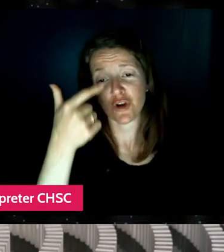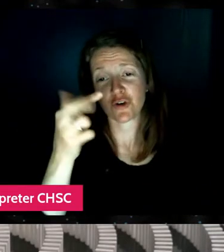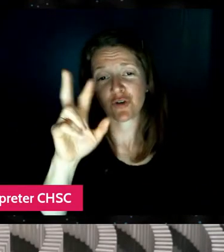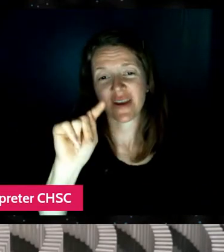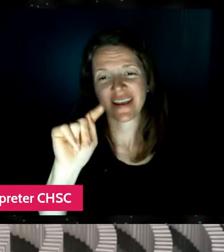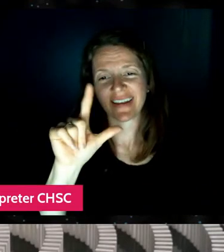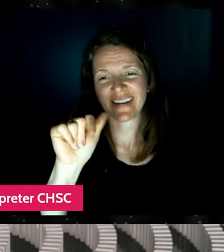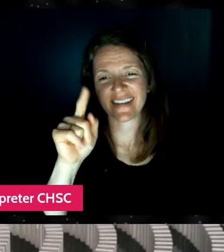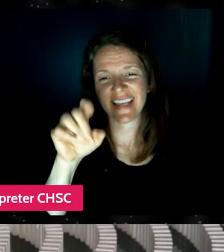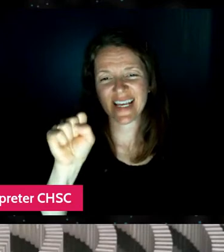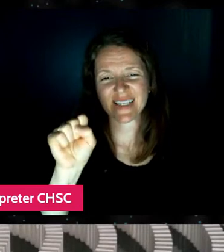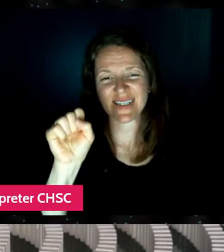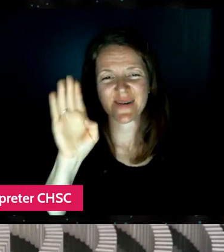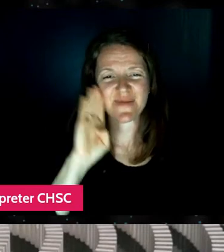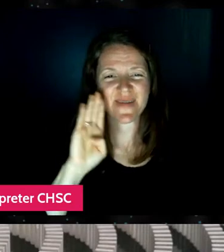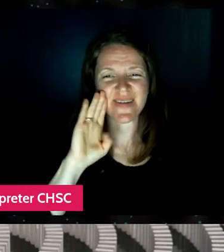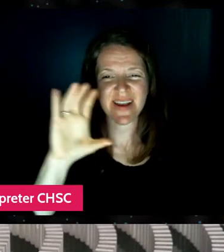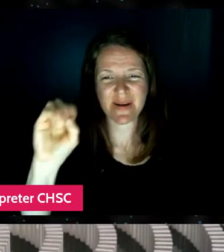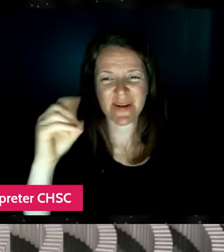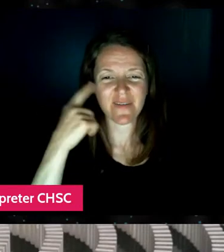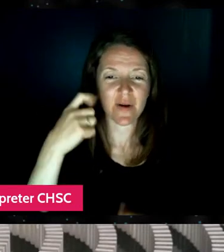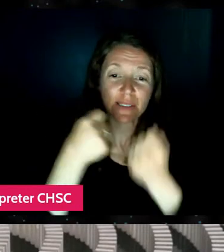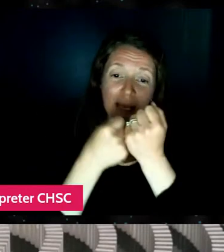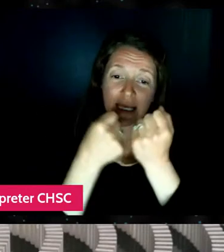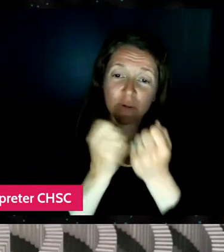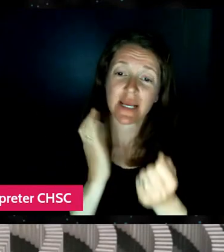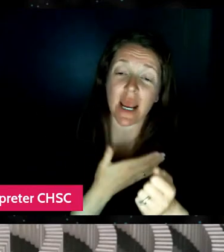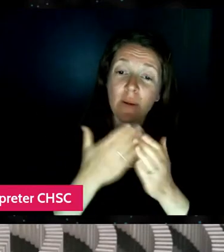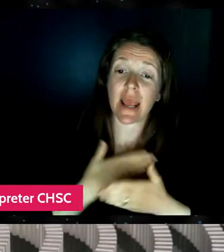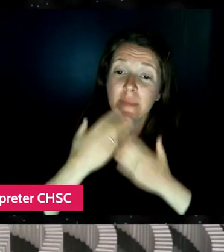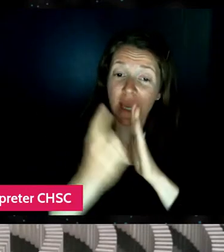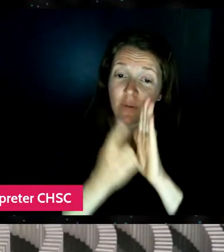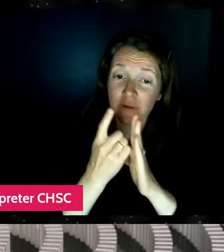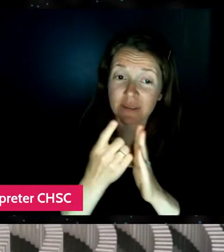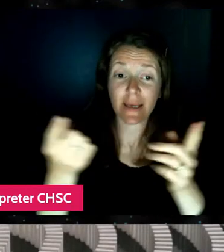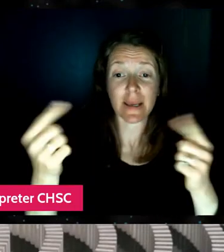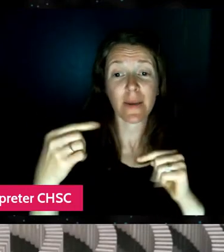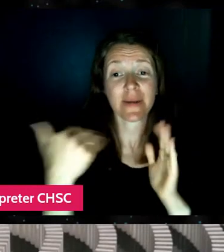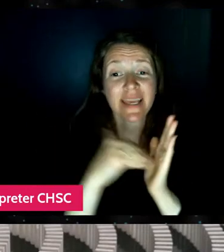for sponsoring our Happy Hours. Tune in tomorrow night at 8:00 PM Eastern time